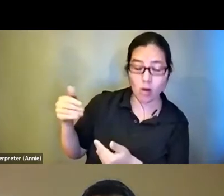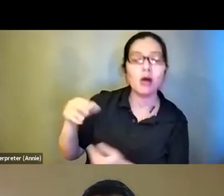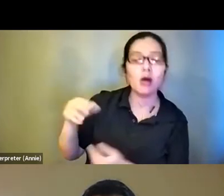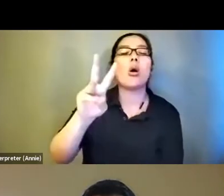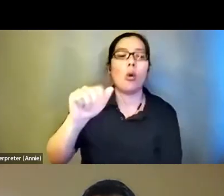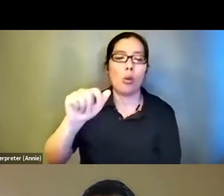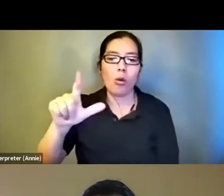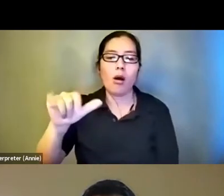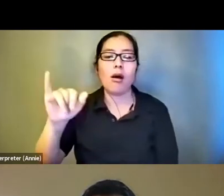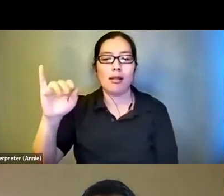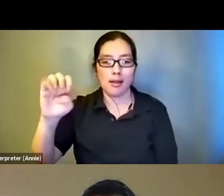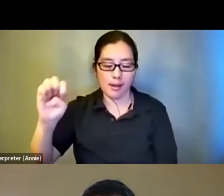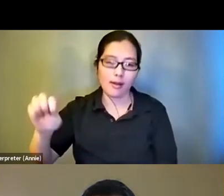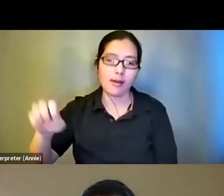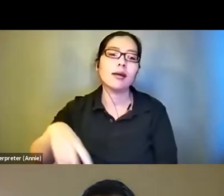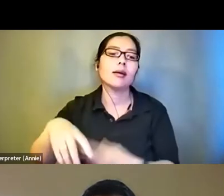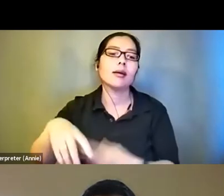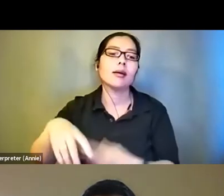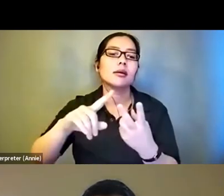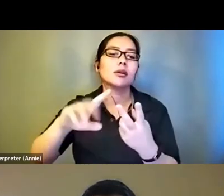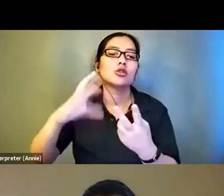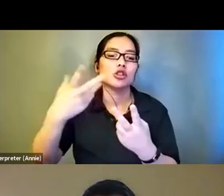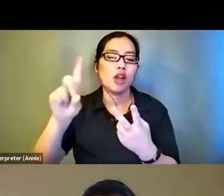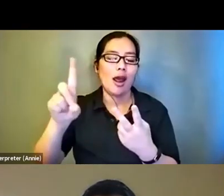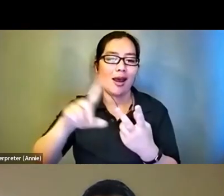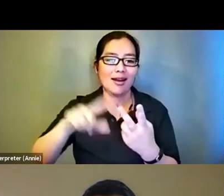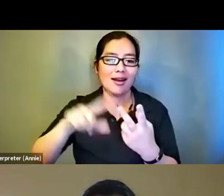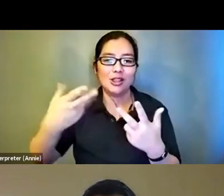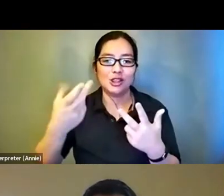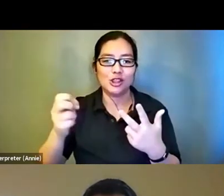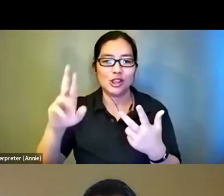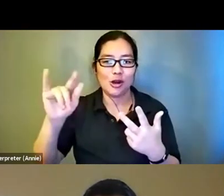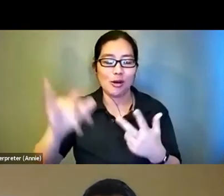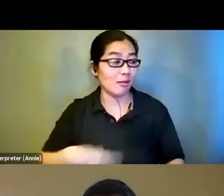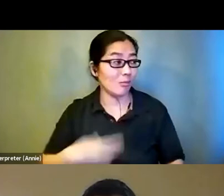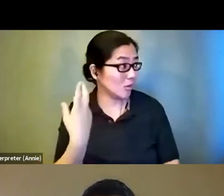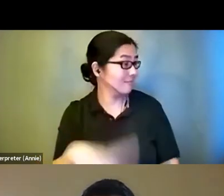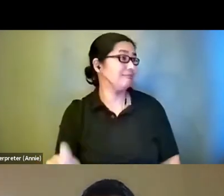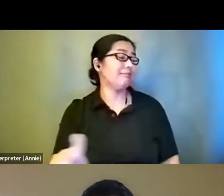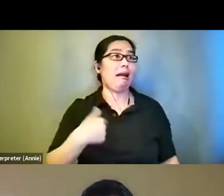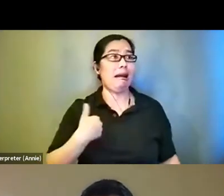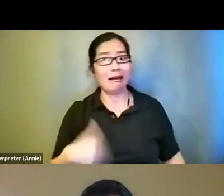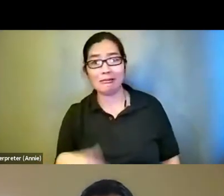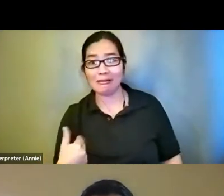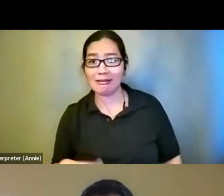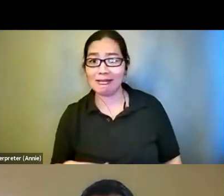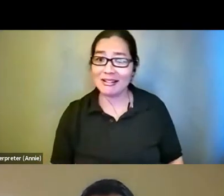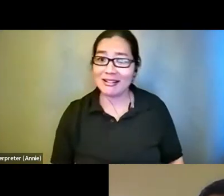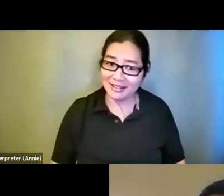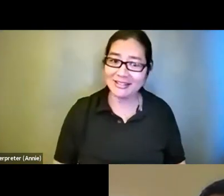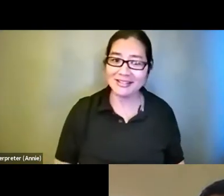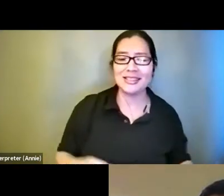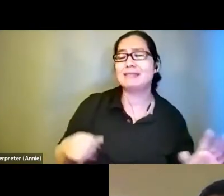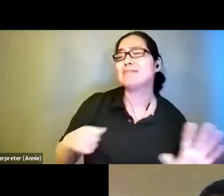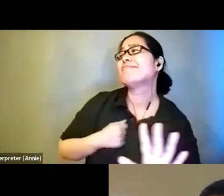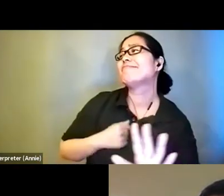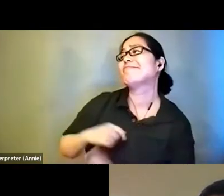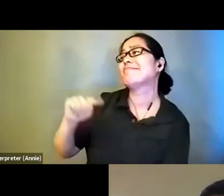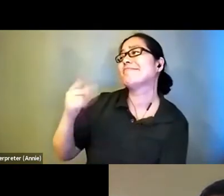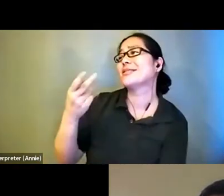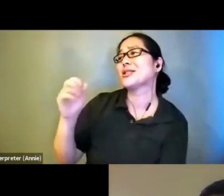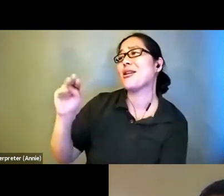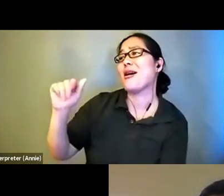and Charity. >>>: Damn. I